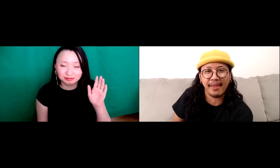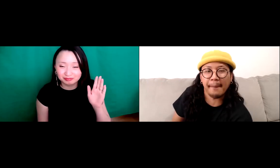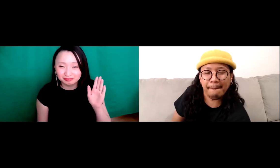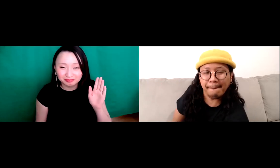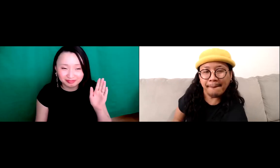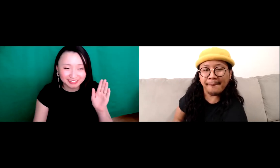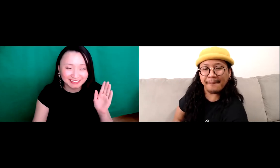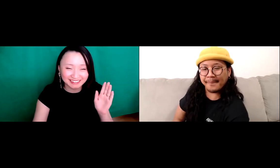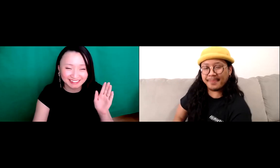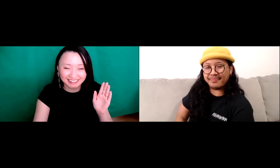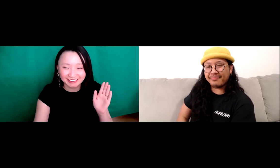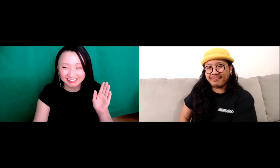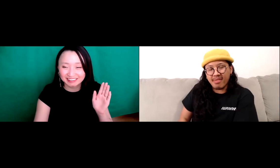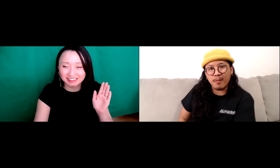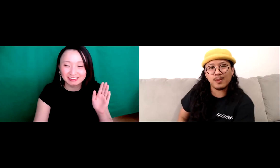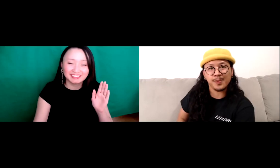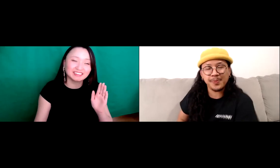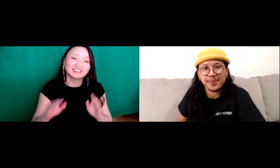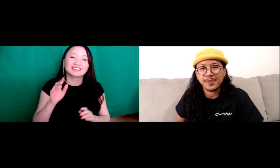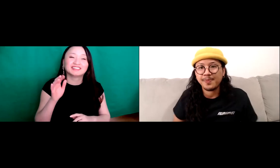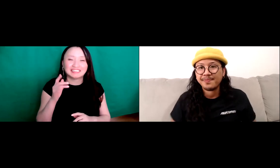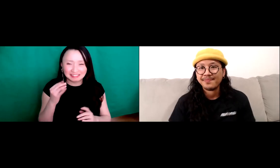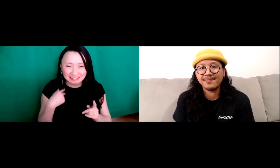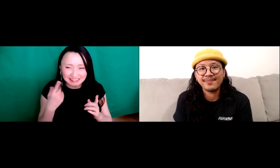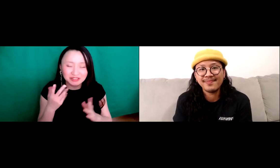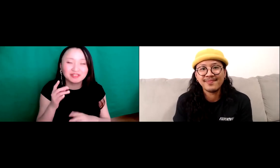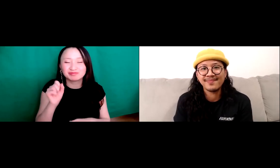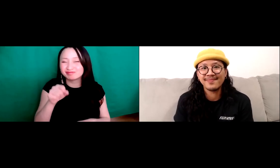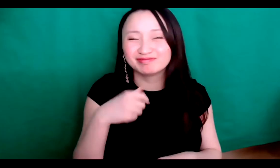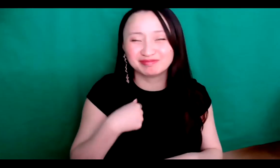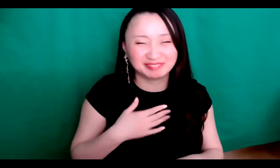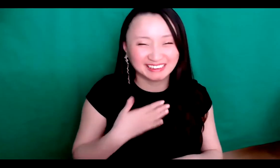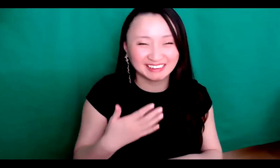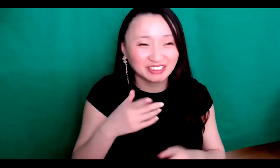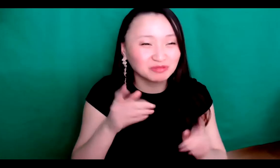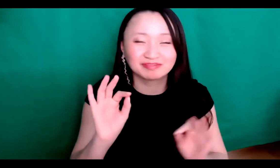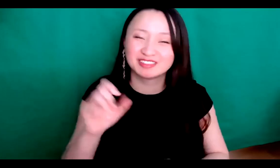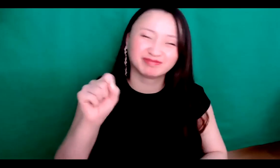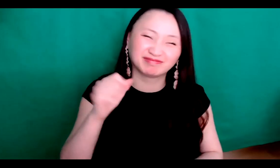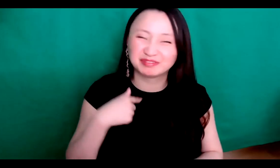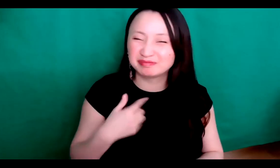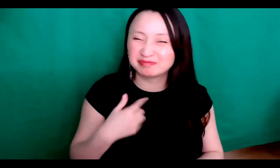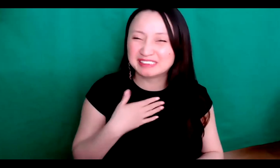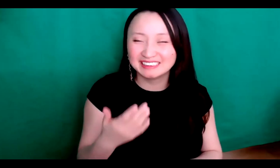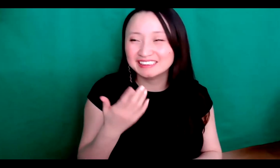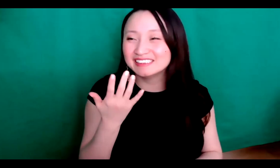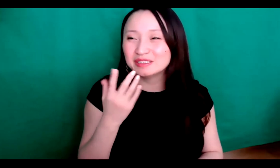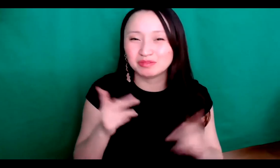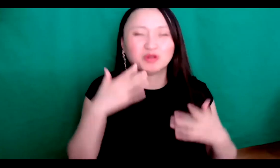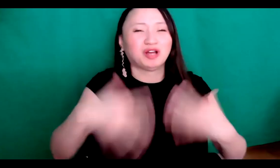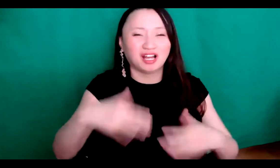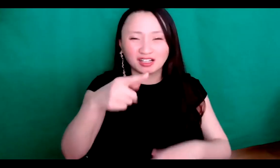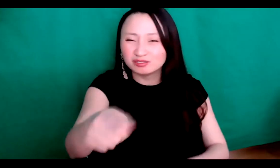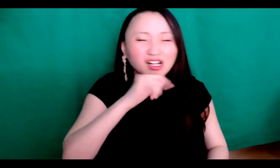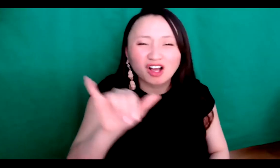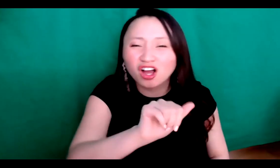know i agree with Sachiko when she asked that question. Yeah, and I have to admit,